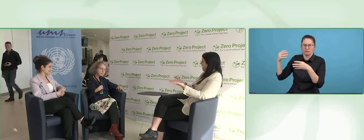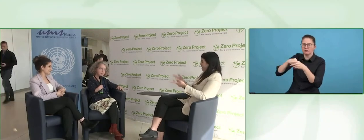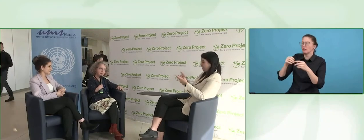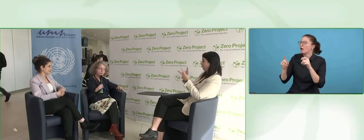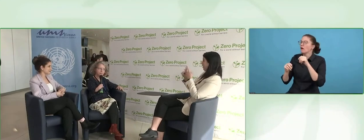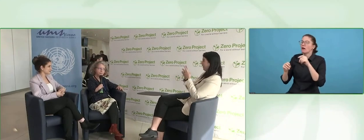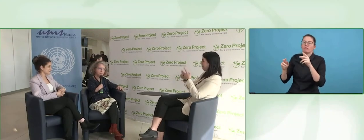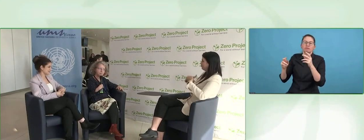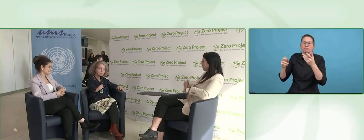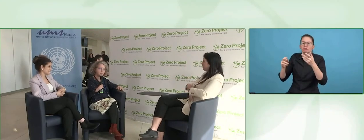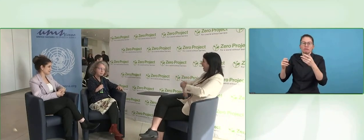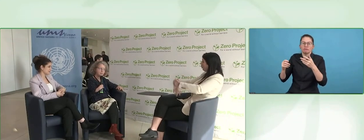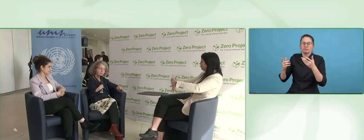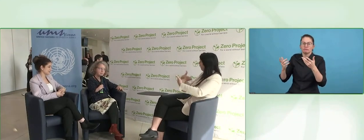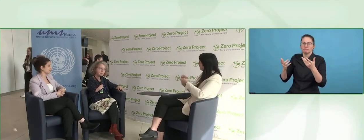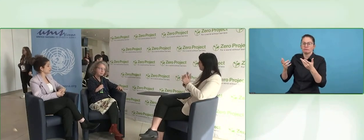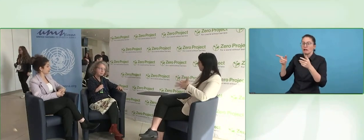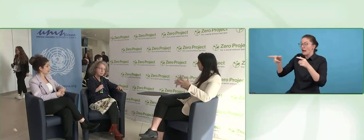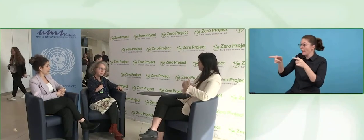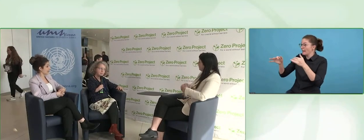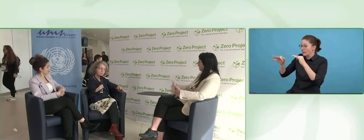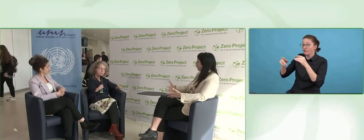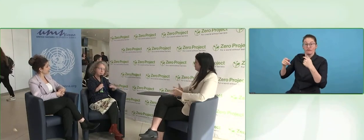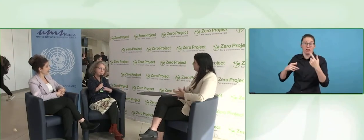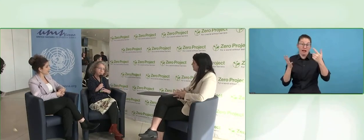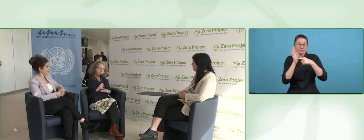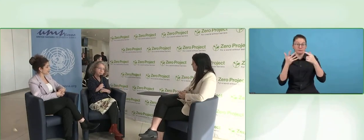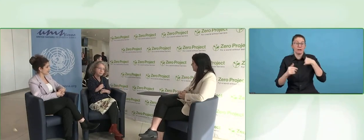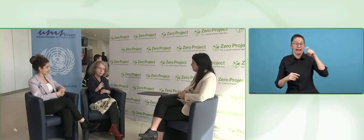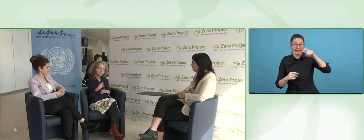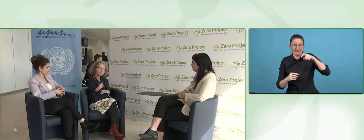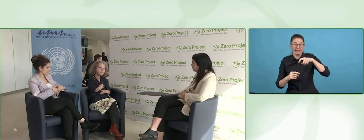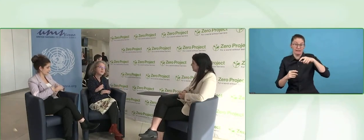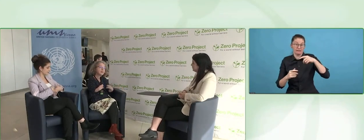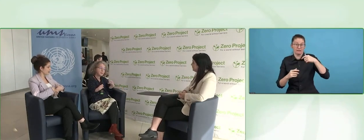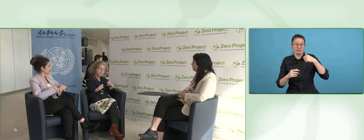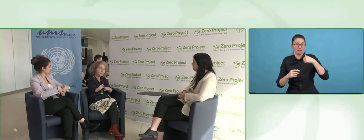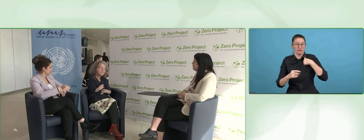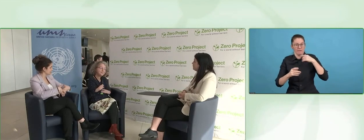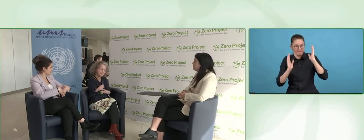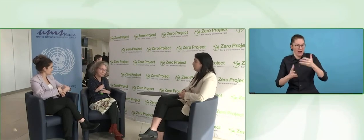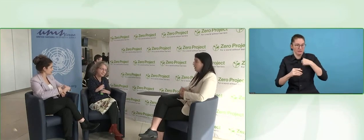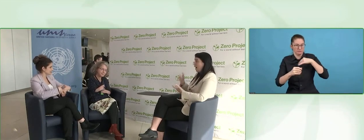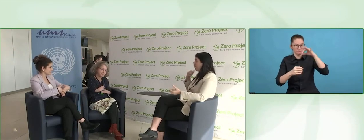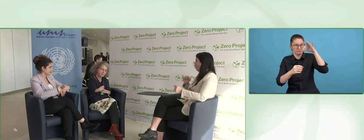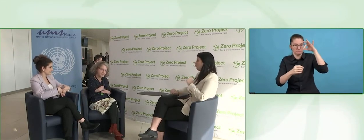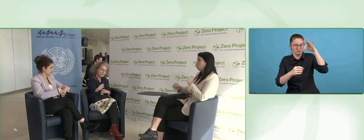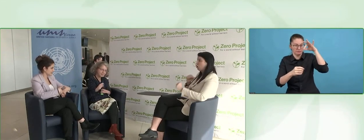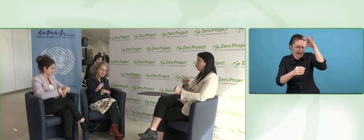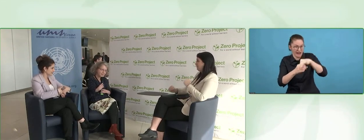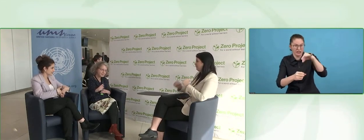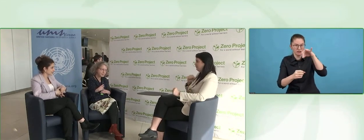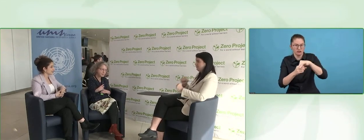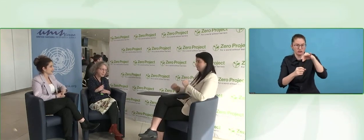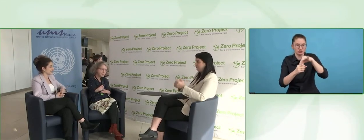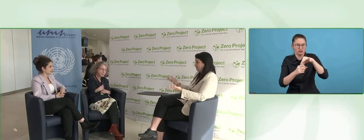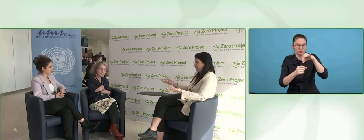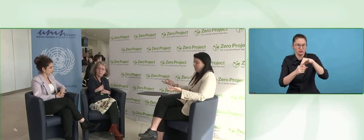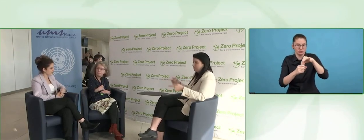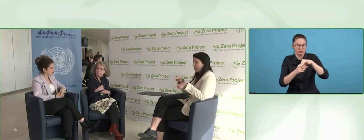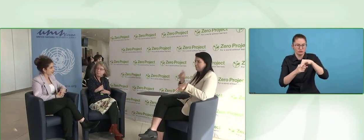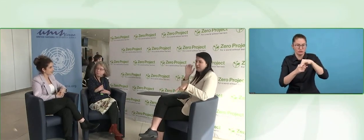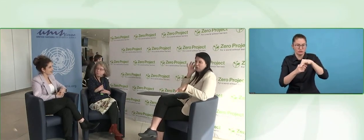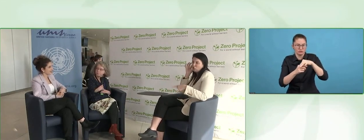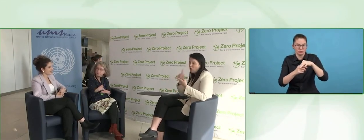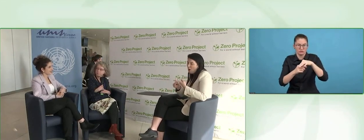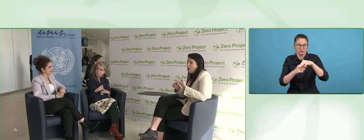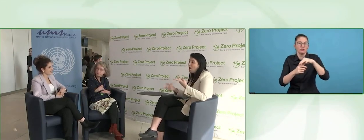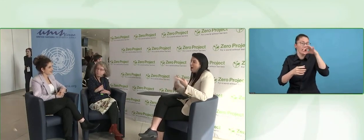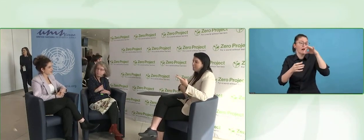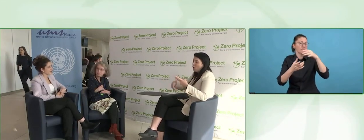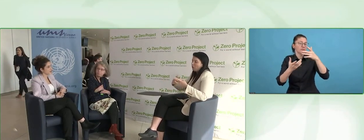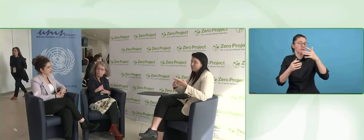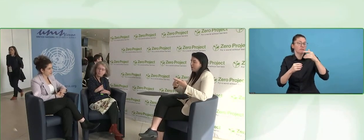So this is one way and actually I was in Knesset command to be a